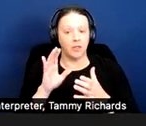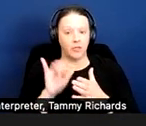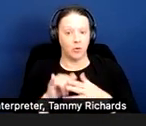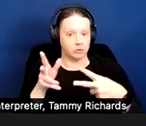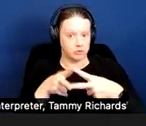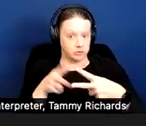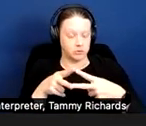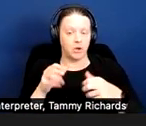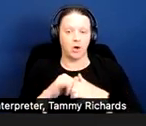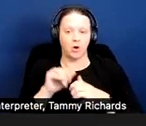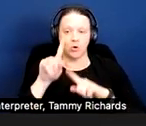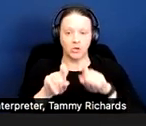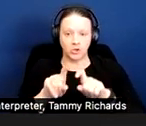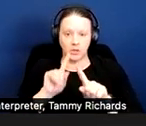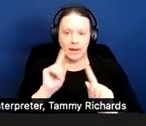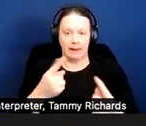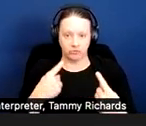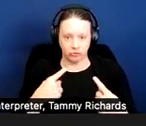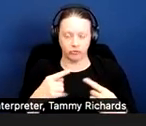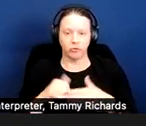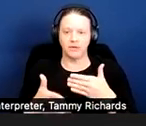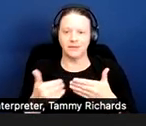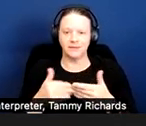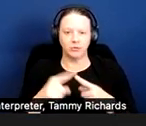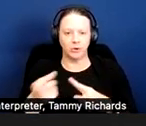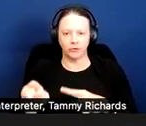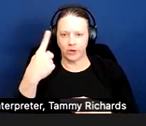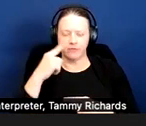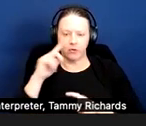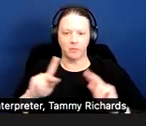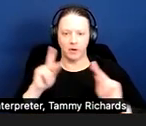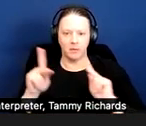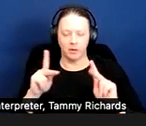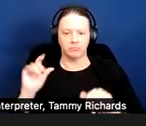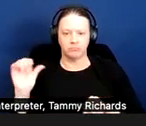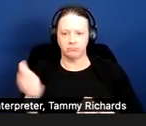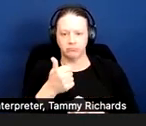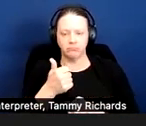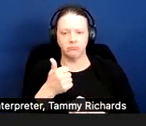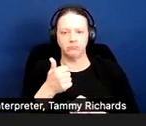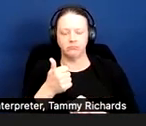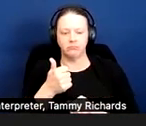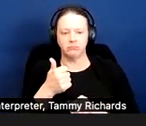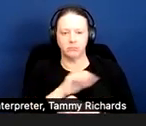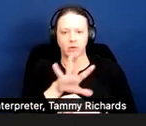So really easy to understand for people with, you know, people who are in the community,